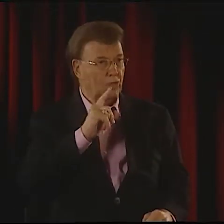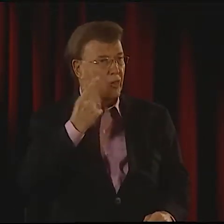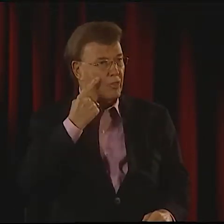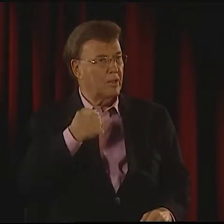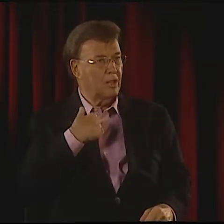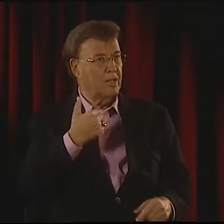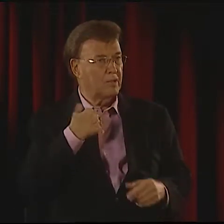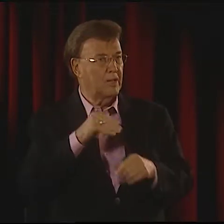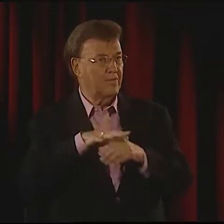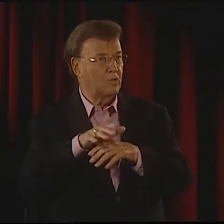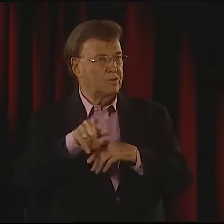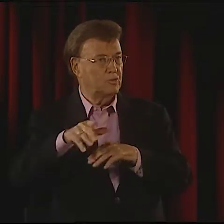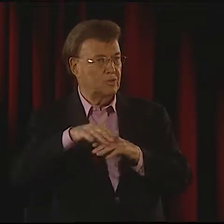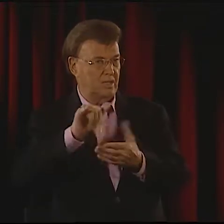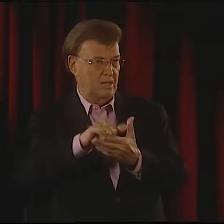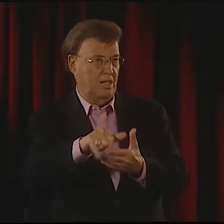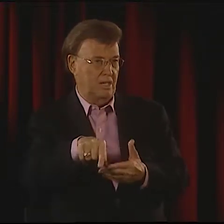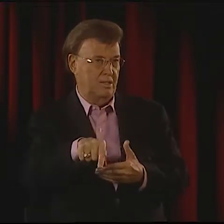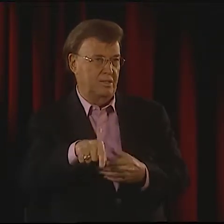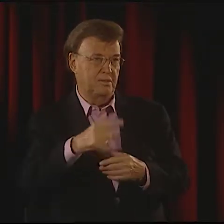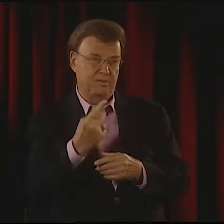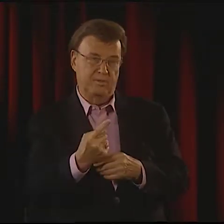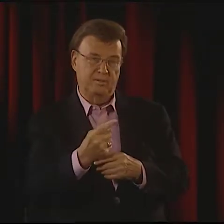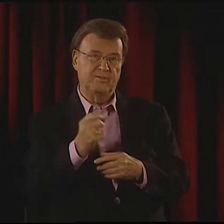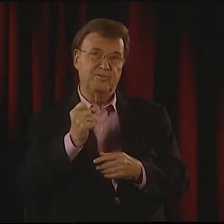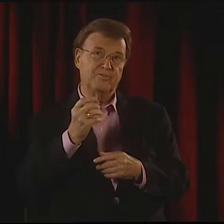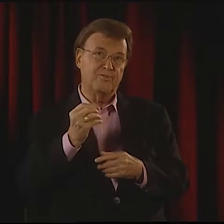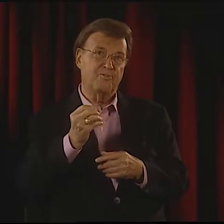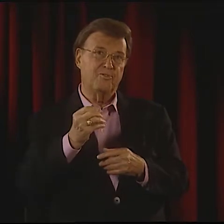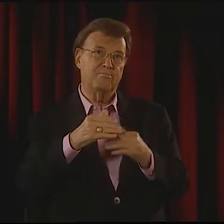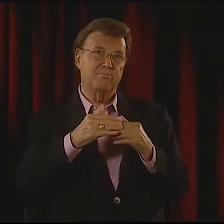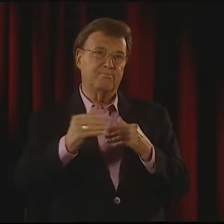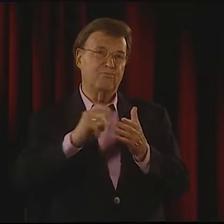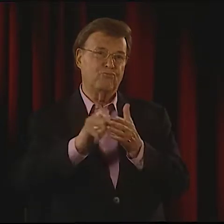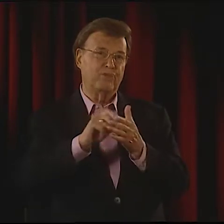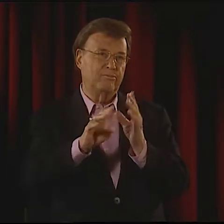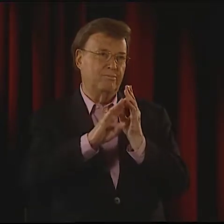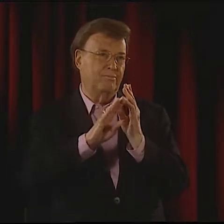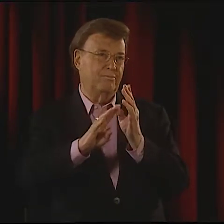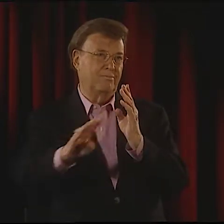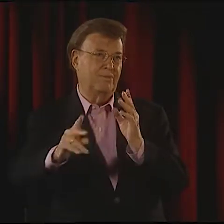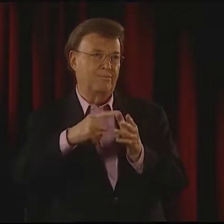SO I FEEL THAT MAYBE I HAD AN INFLUENCE ON HER FOR HAVING HER ATTEMPT THAT, AND SHE CREATED